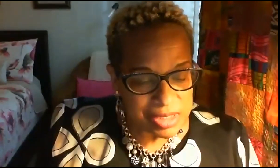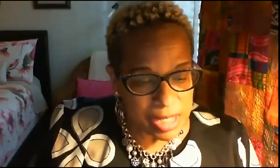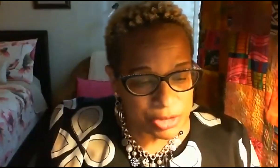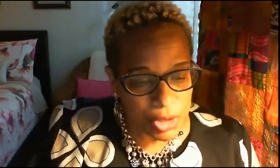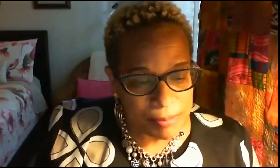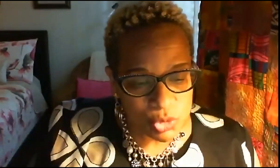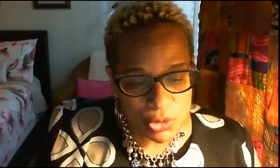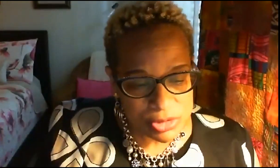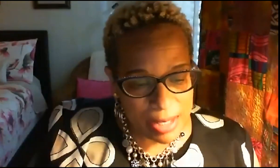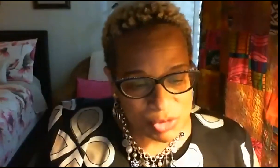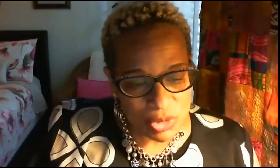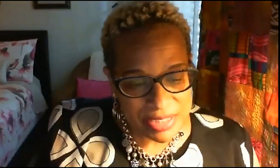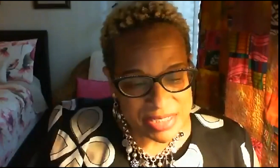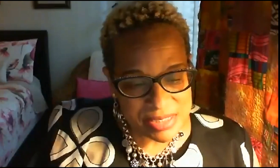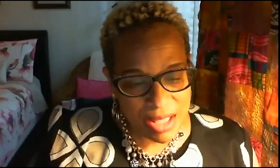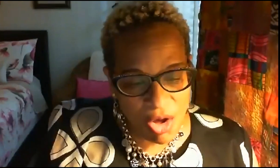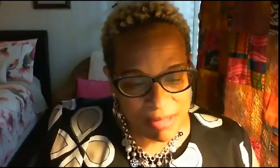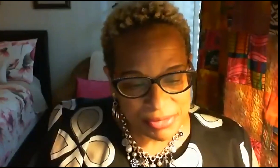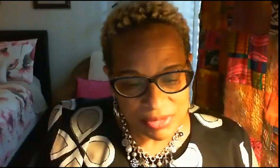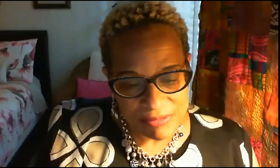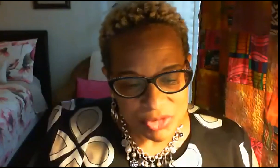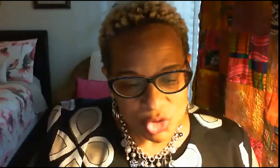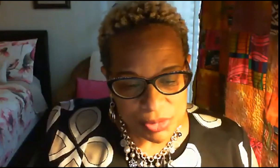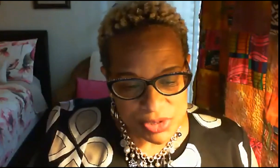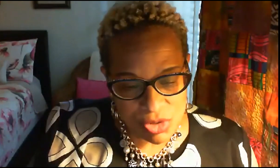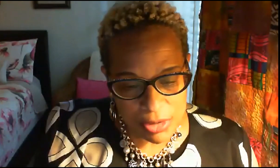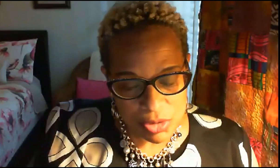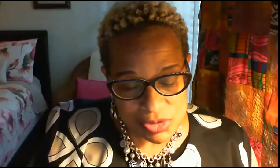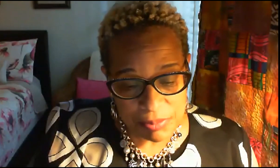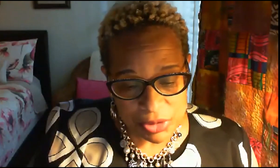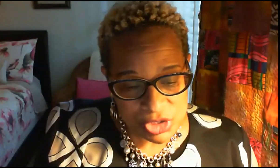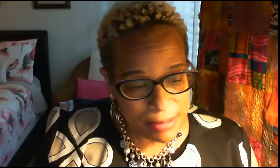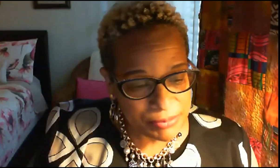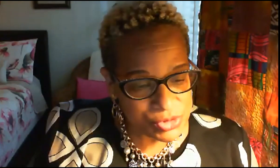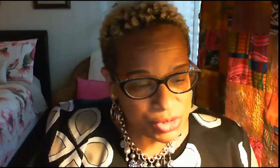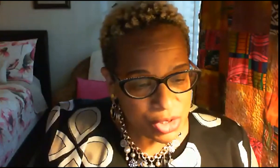dr abdullah is the author of numerous articles and book chapters